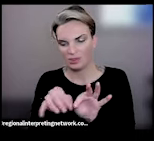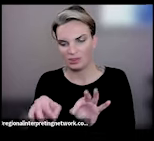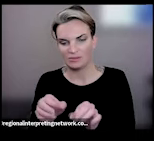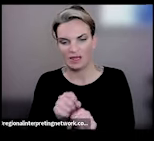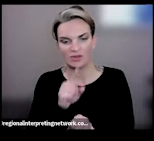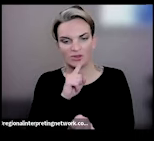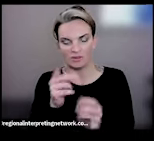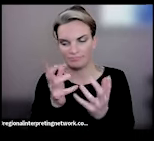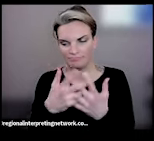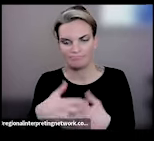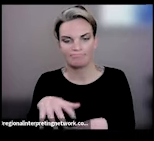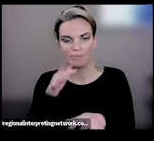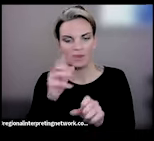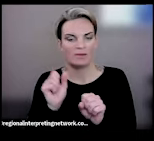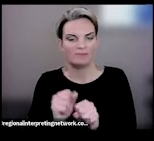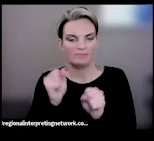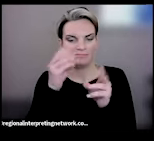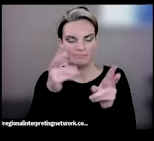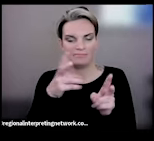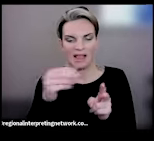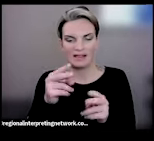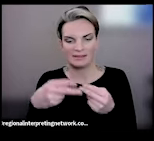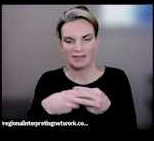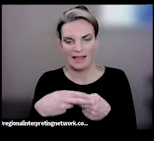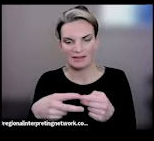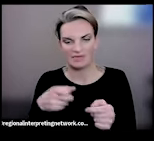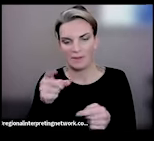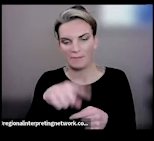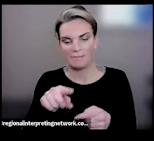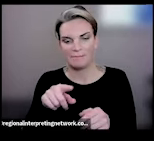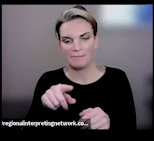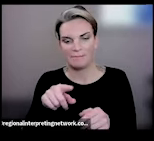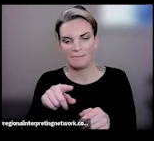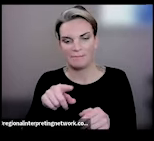be out fully as well along with the slides from the panelists, so you'll have access to all of